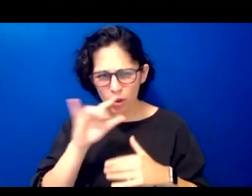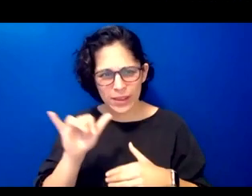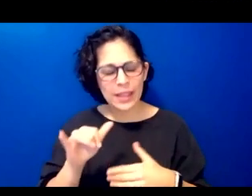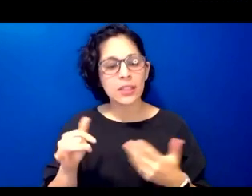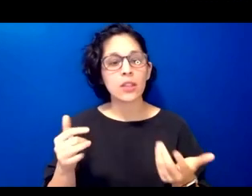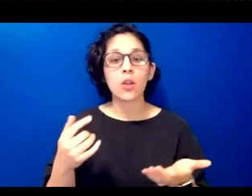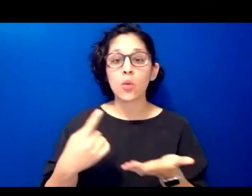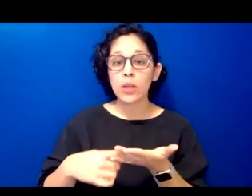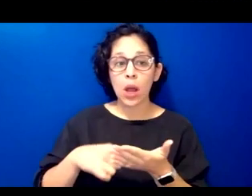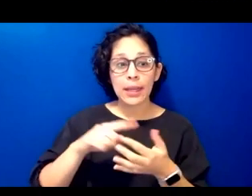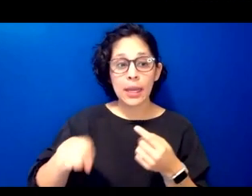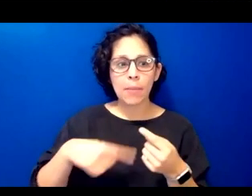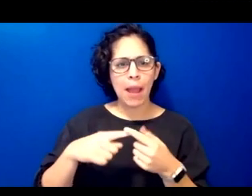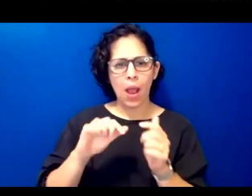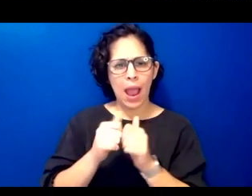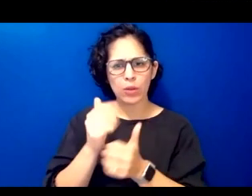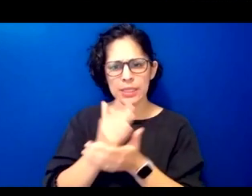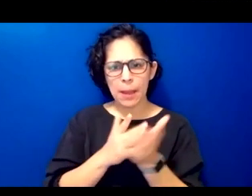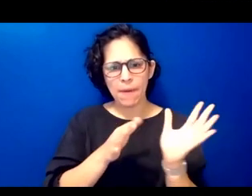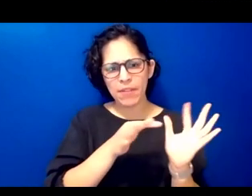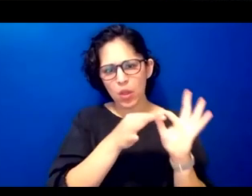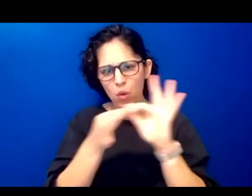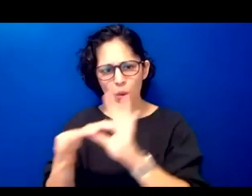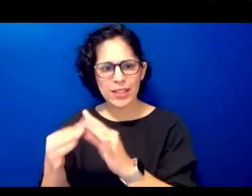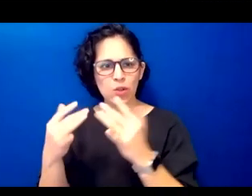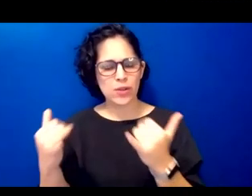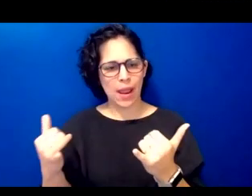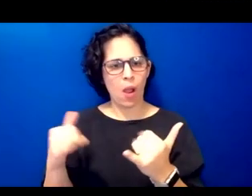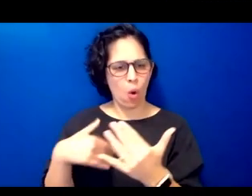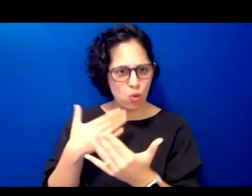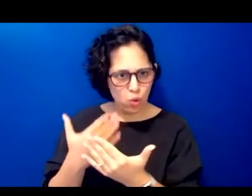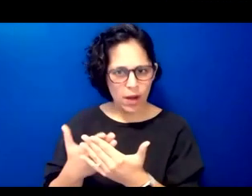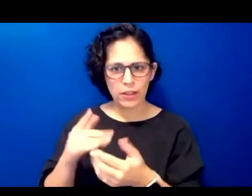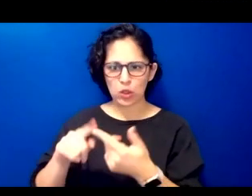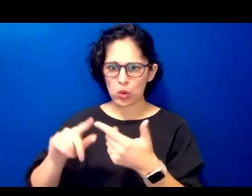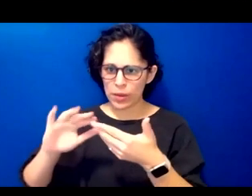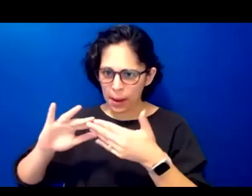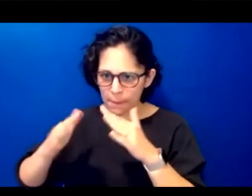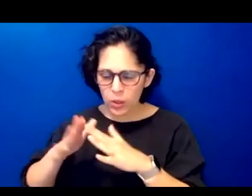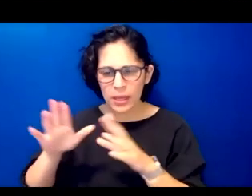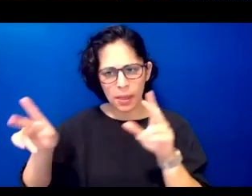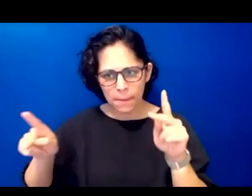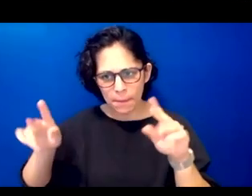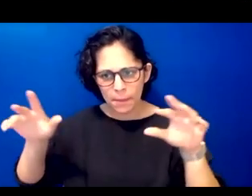of those threads might be linking in here to community and people and that we're building